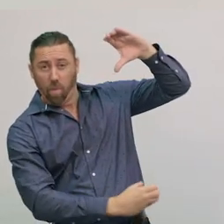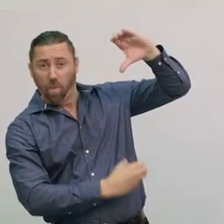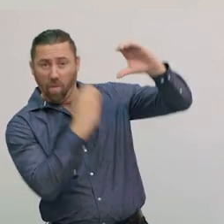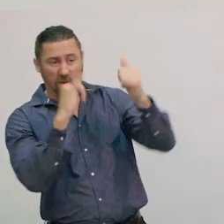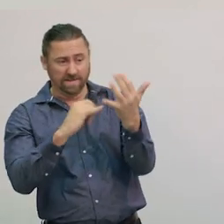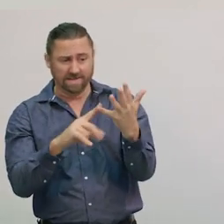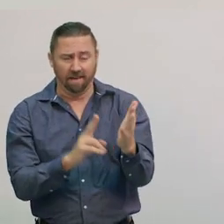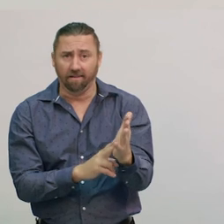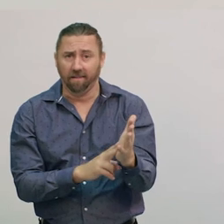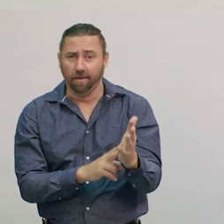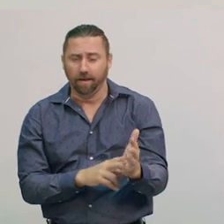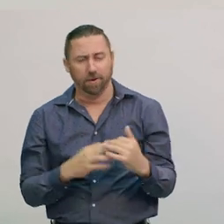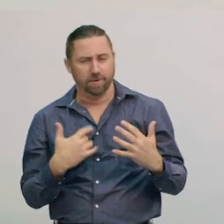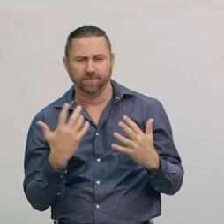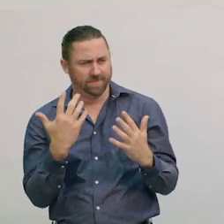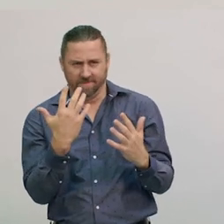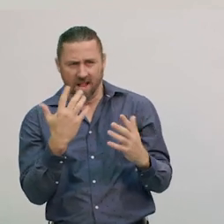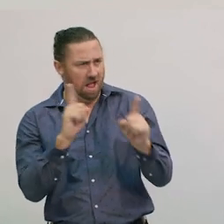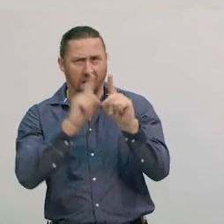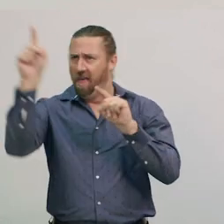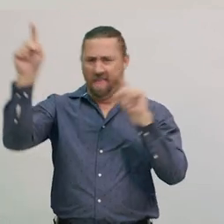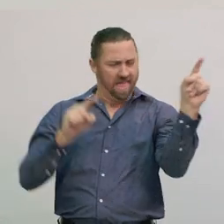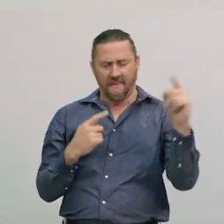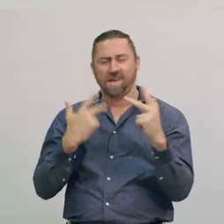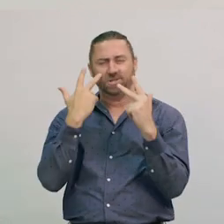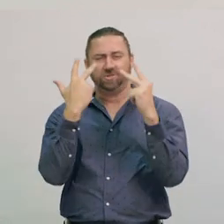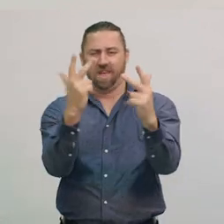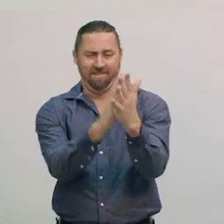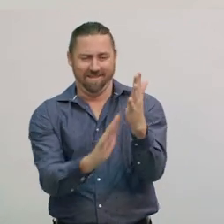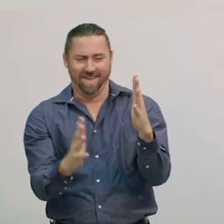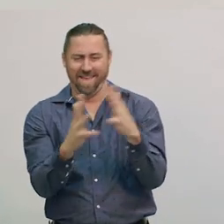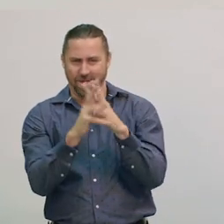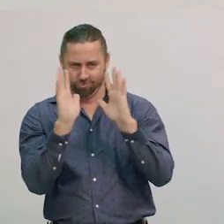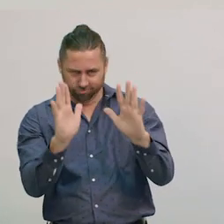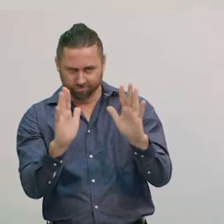Let's use model to visualise this movement of the Moon in space.